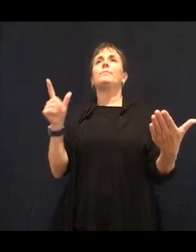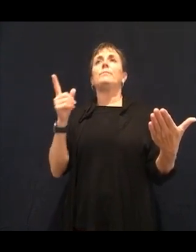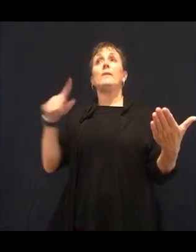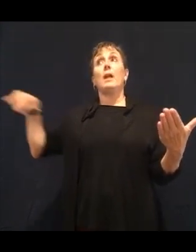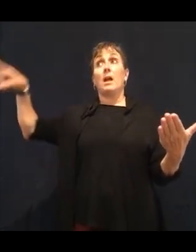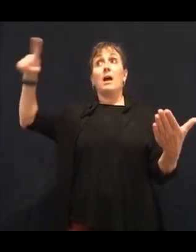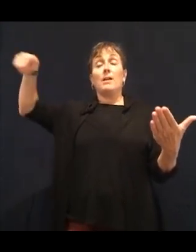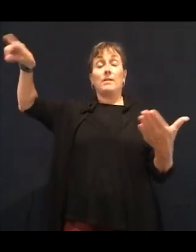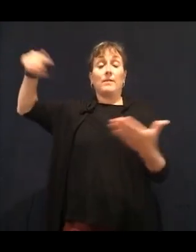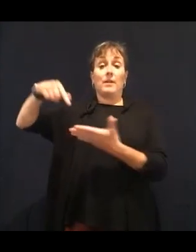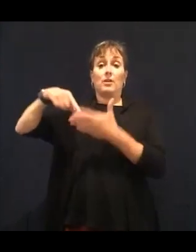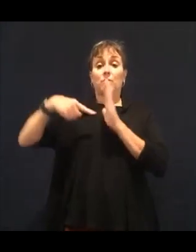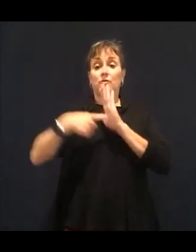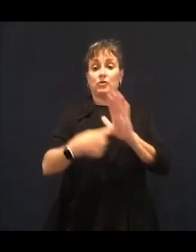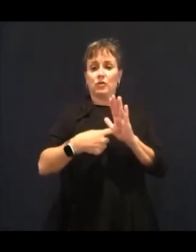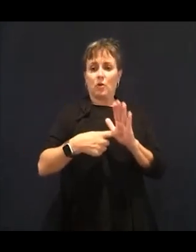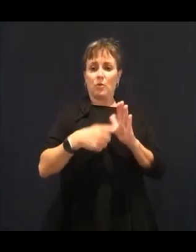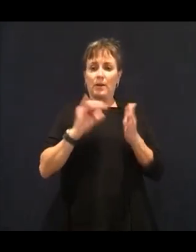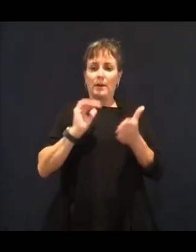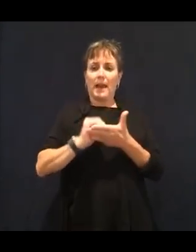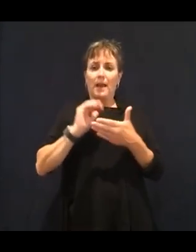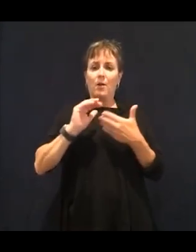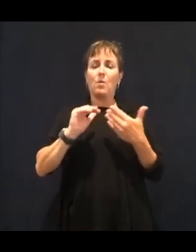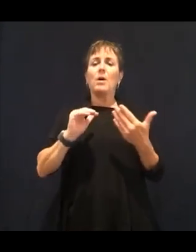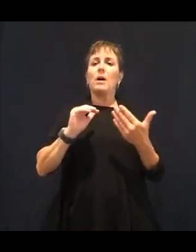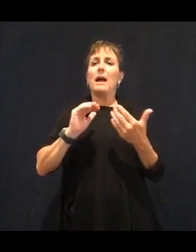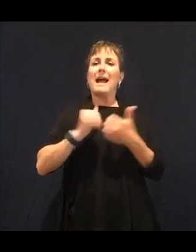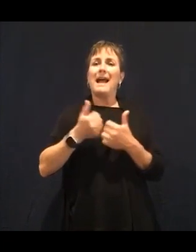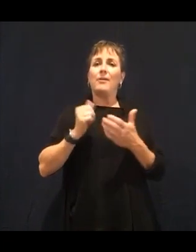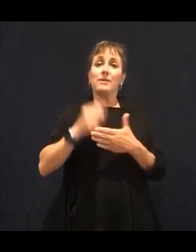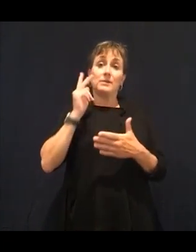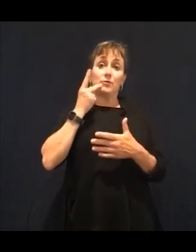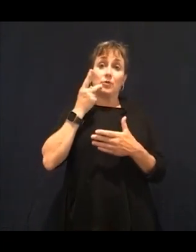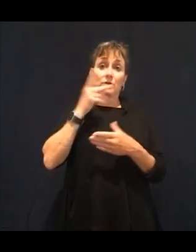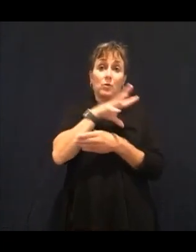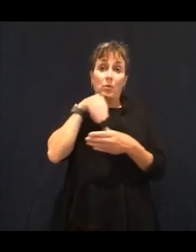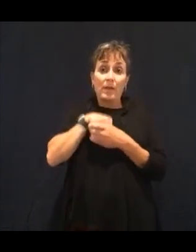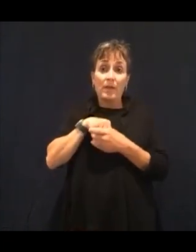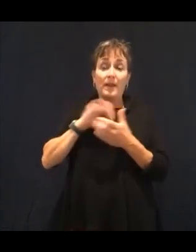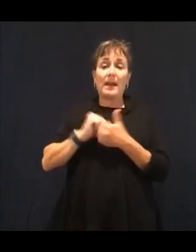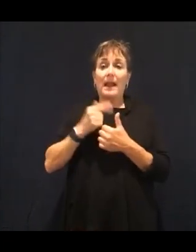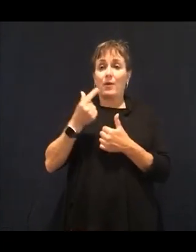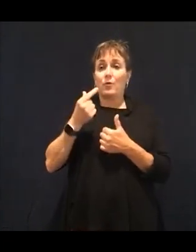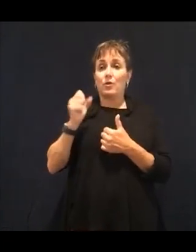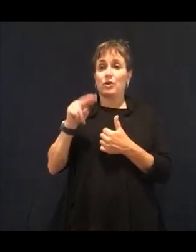They found for Usher's 1, that he found the research